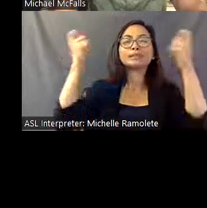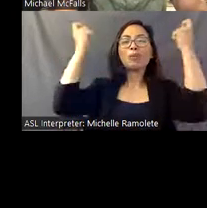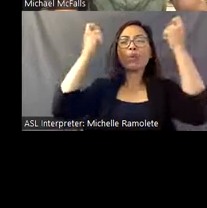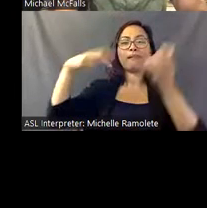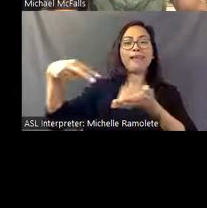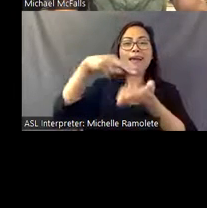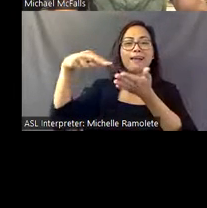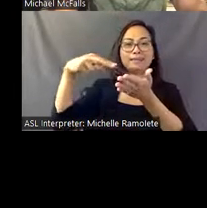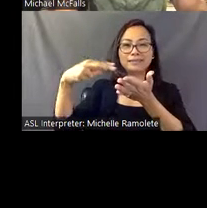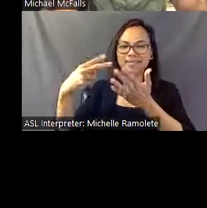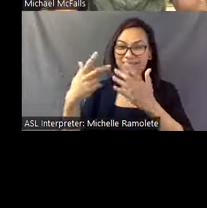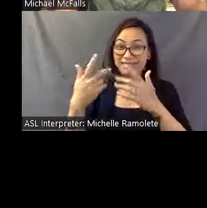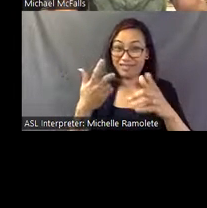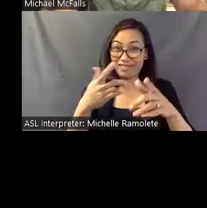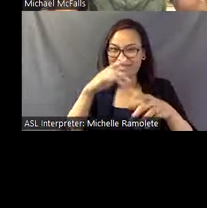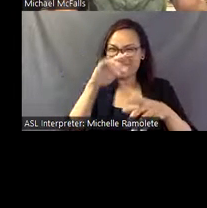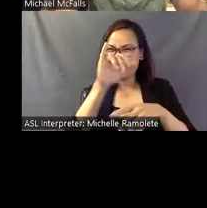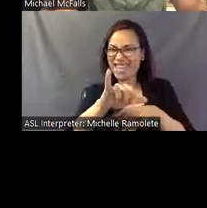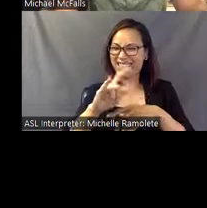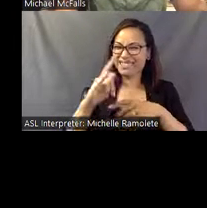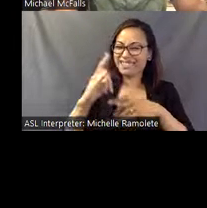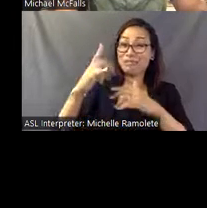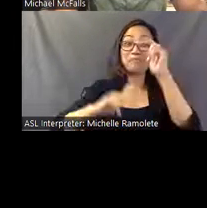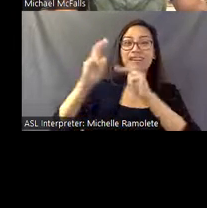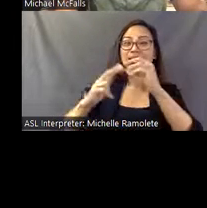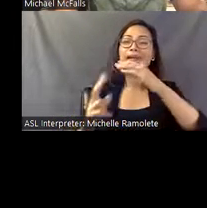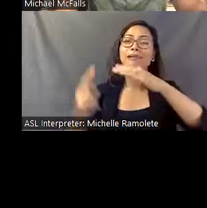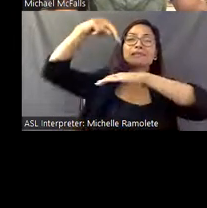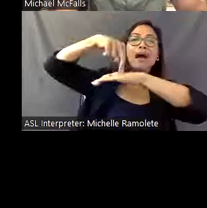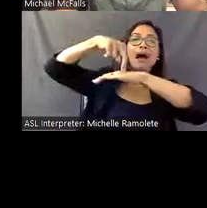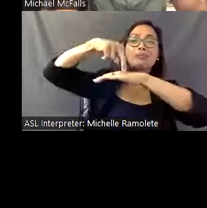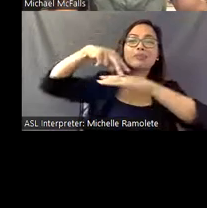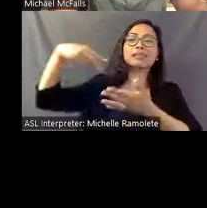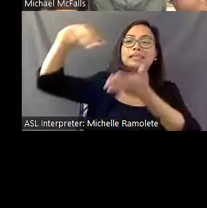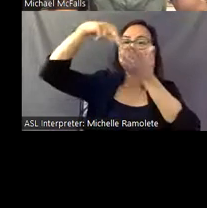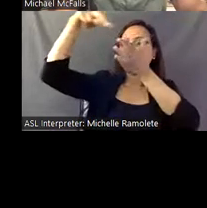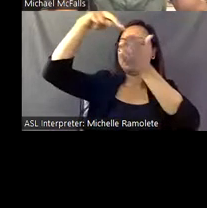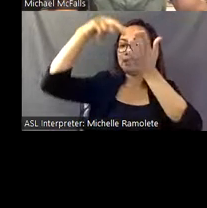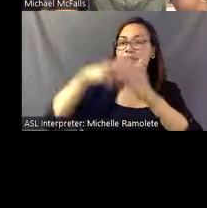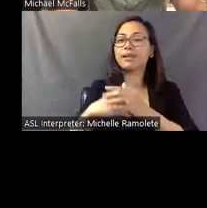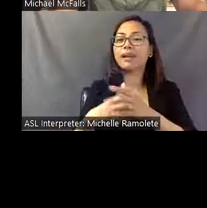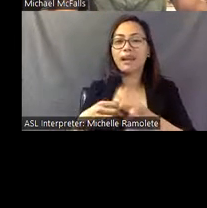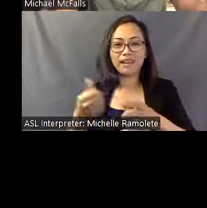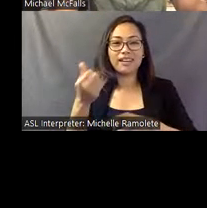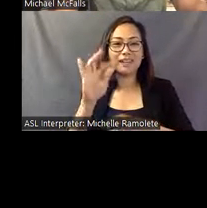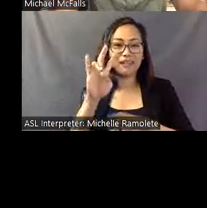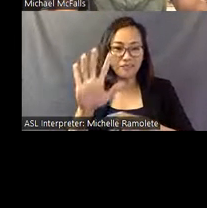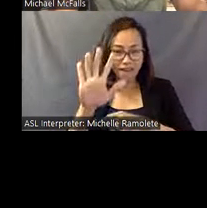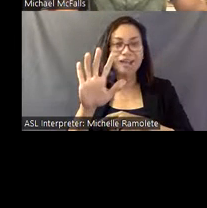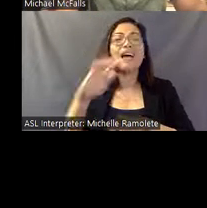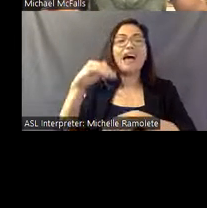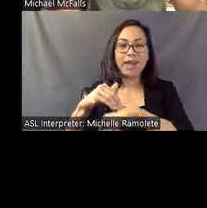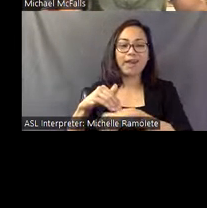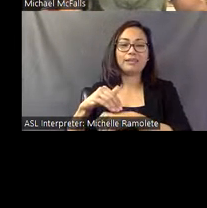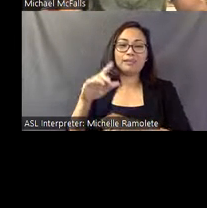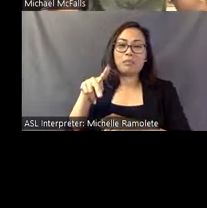New York City, and then on the right we have Eddie Martin 1975 ????? at Pasaquan.